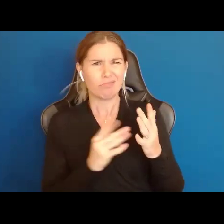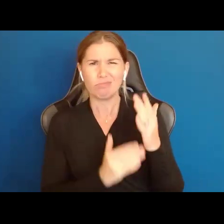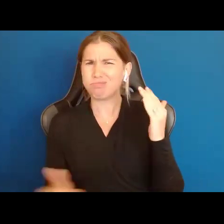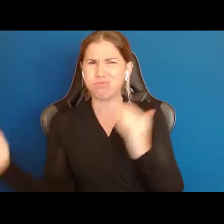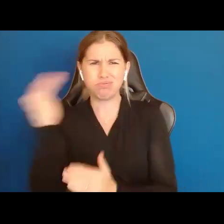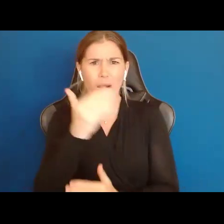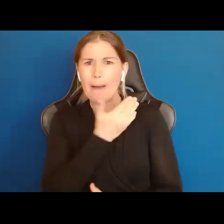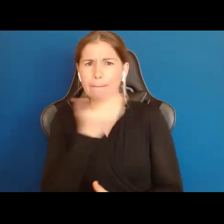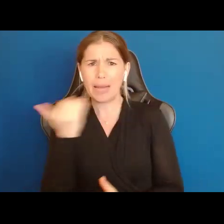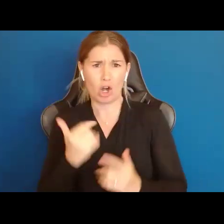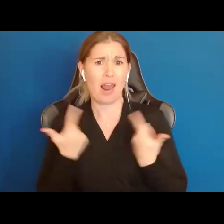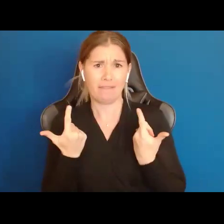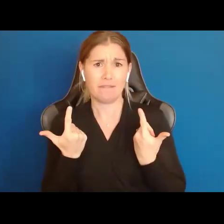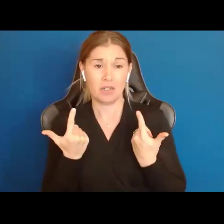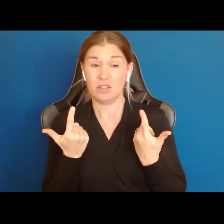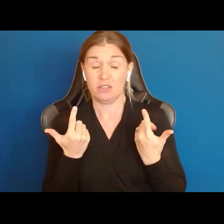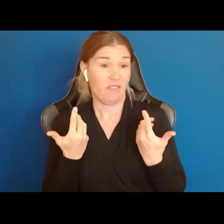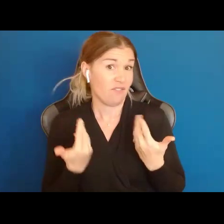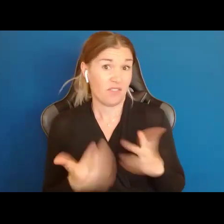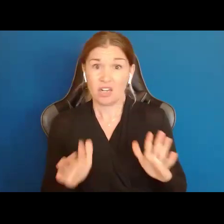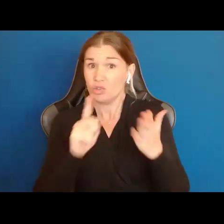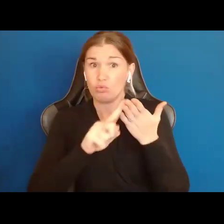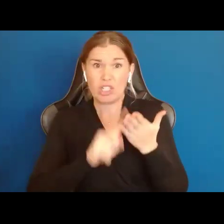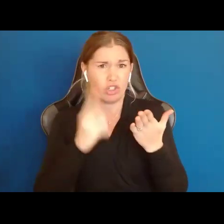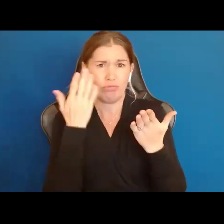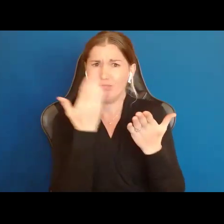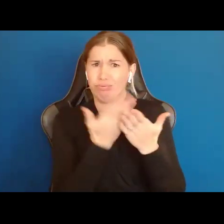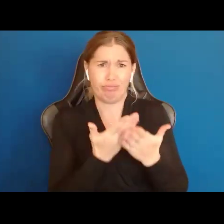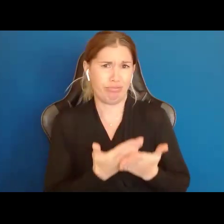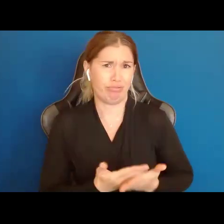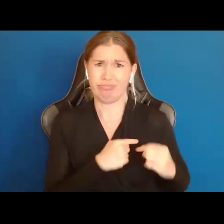We have seen from study after study going back to the 1980s, that People with Disabilities